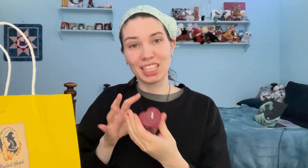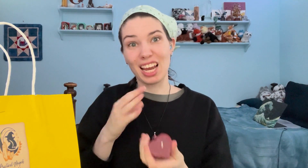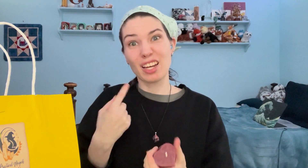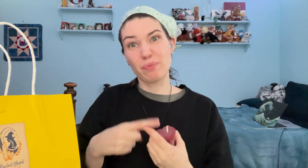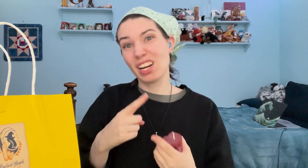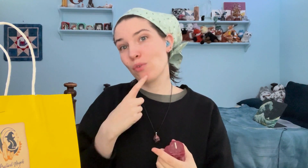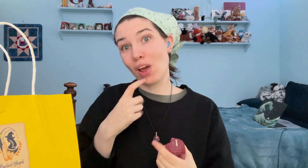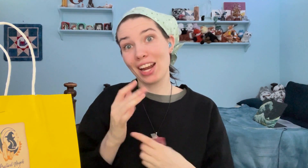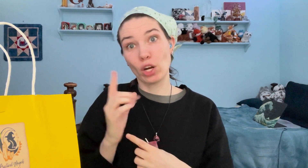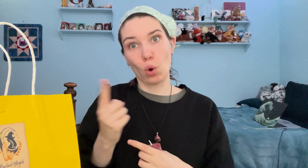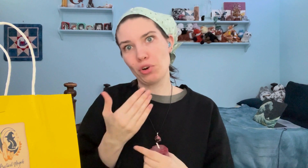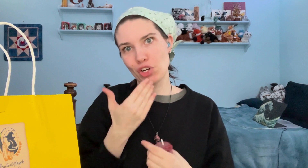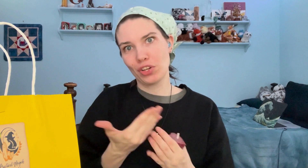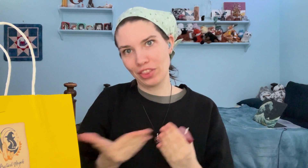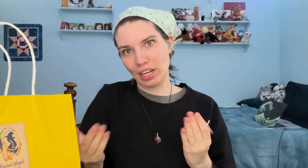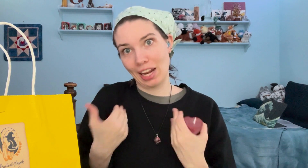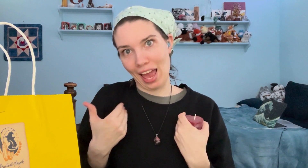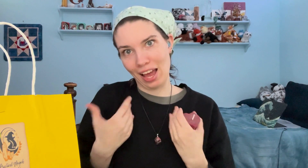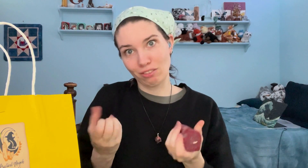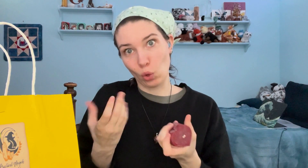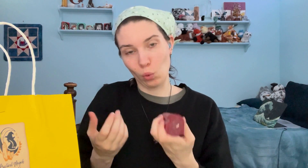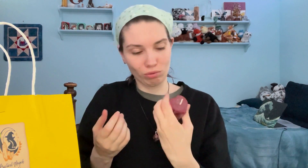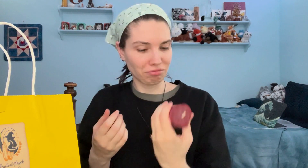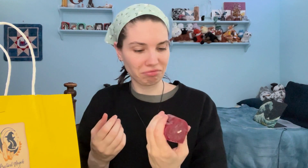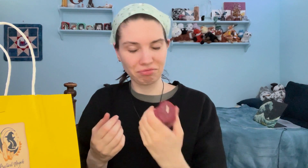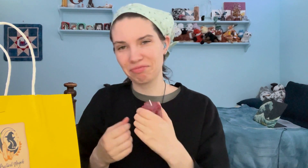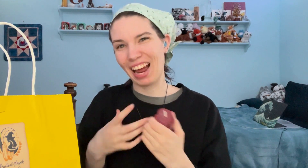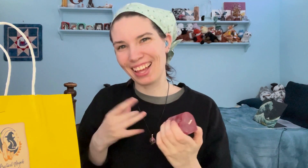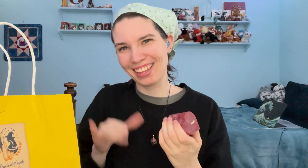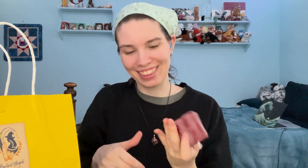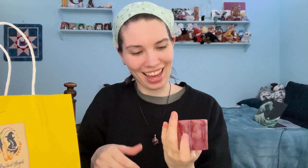And plus, a red candle is always a good thing to have, so...I like that!